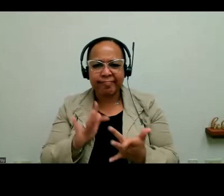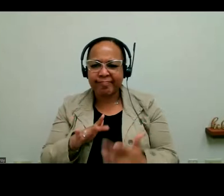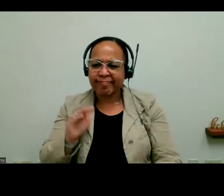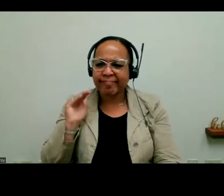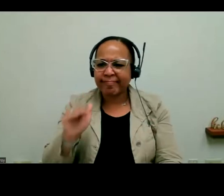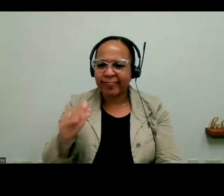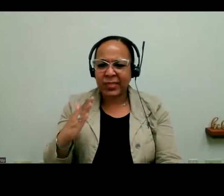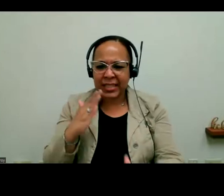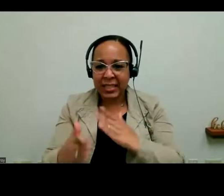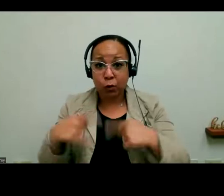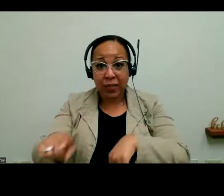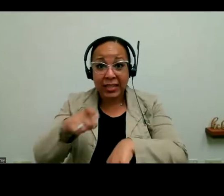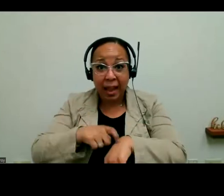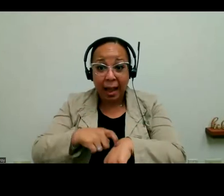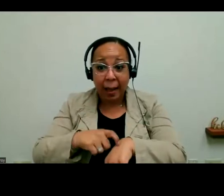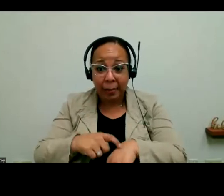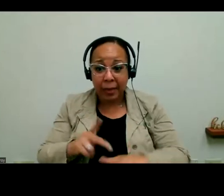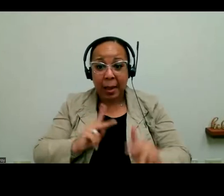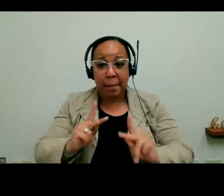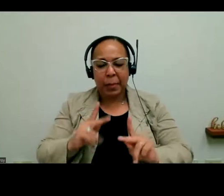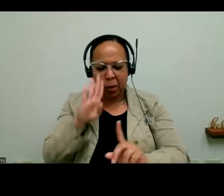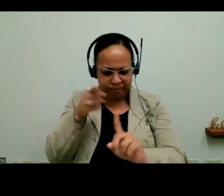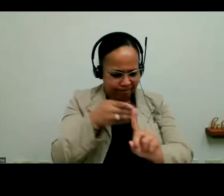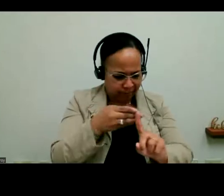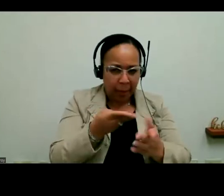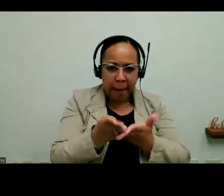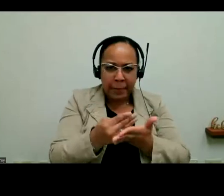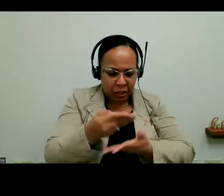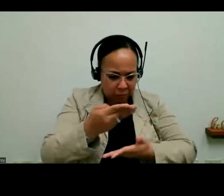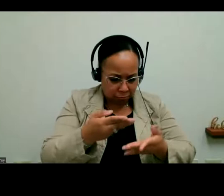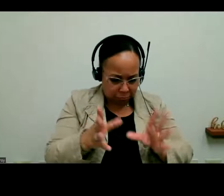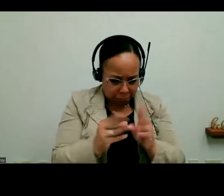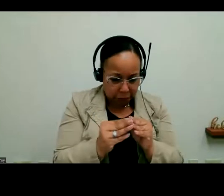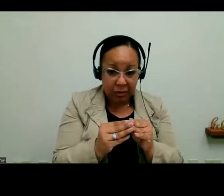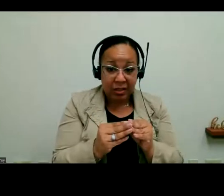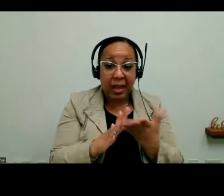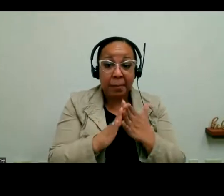time, people are very focussed on the budget. It becomes the number one